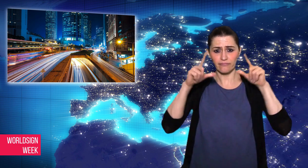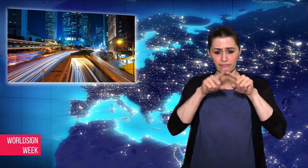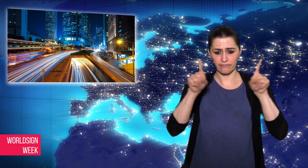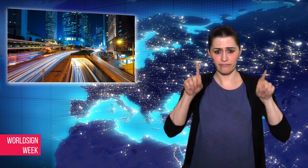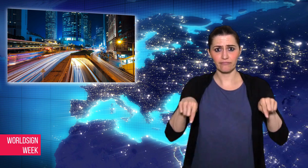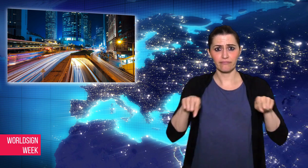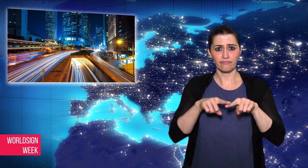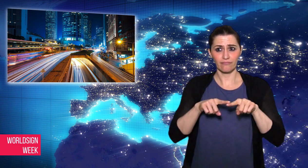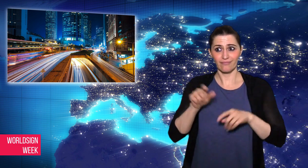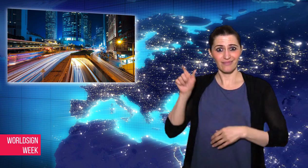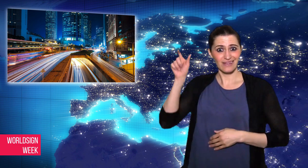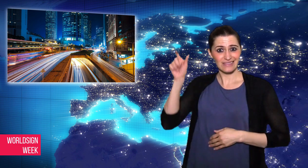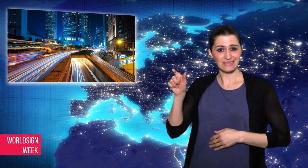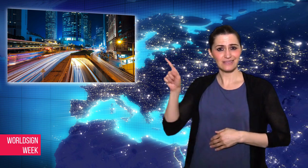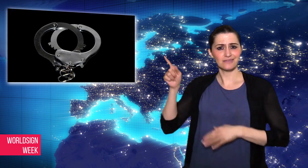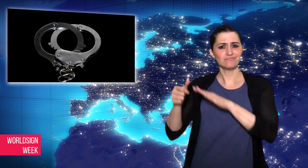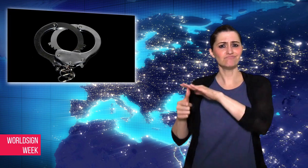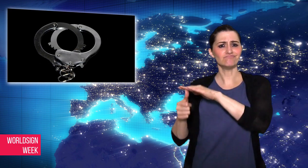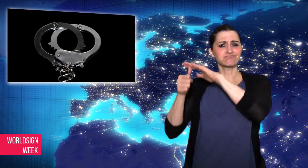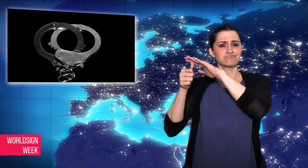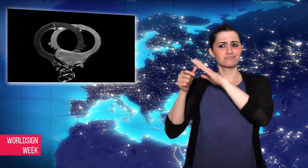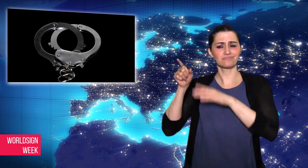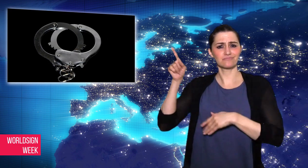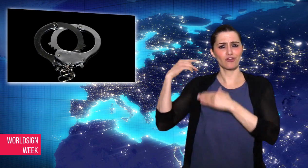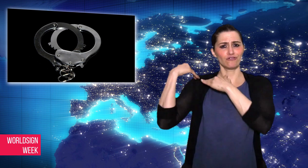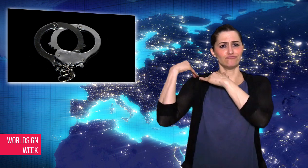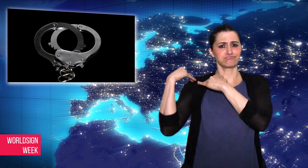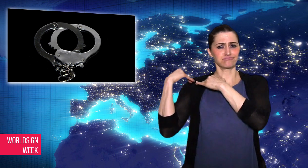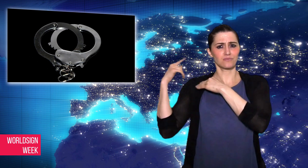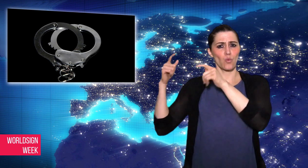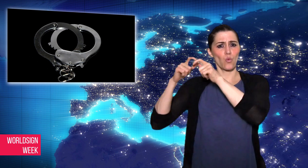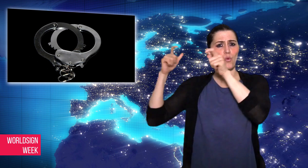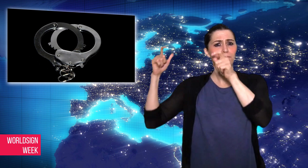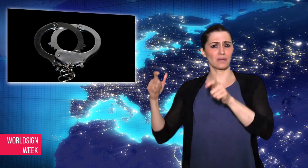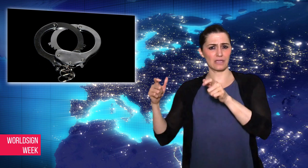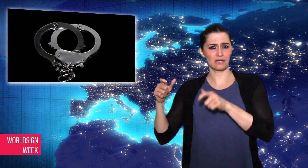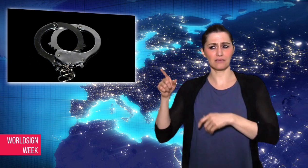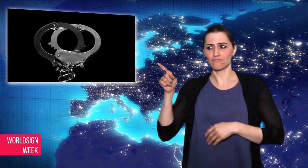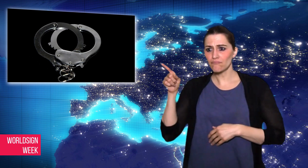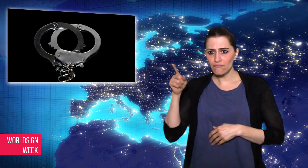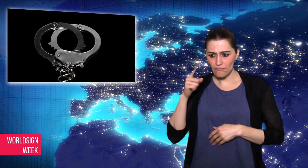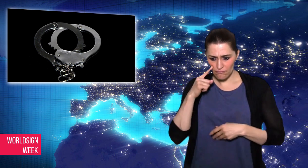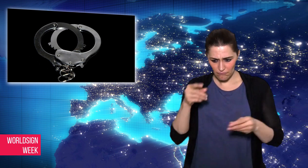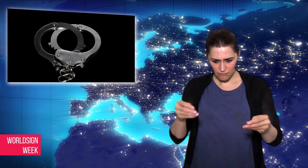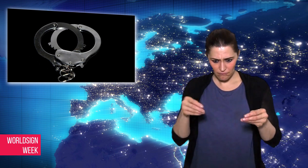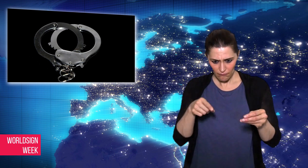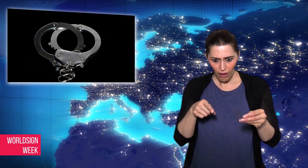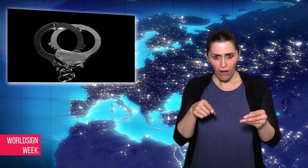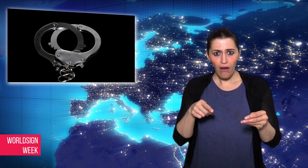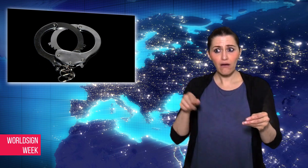Association of the Deaf says they know